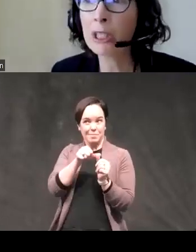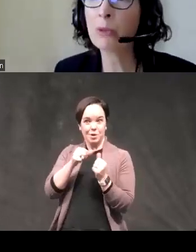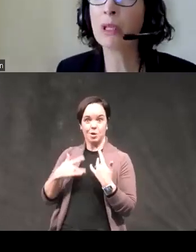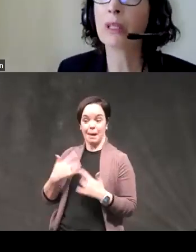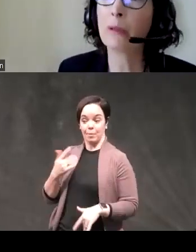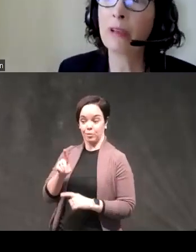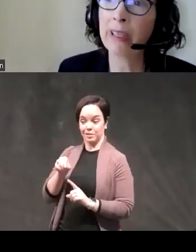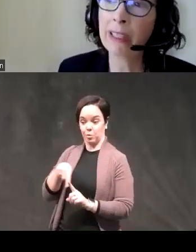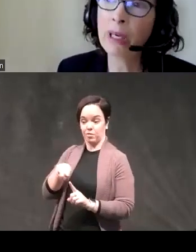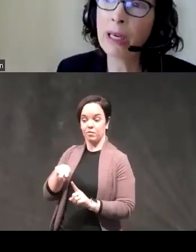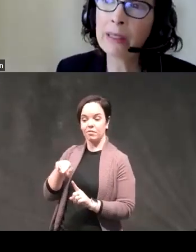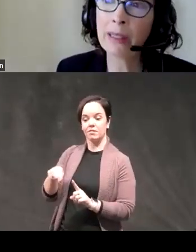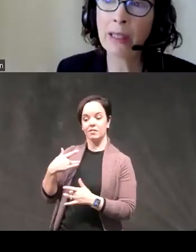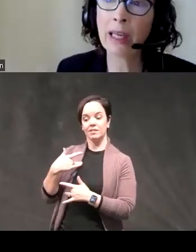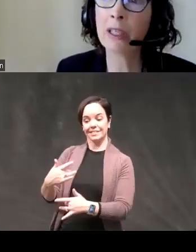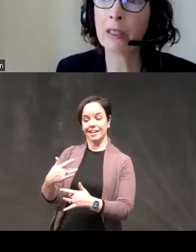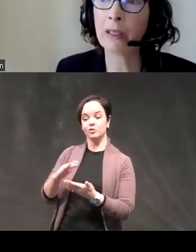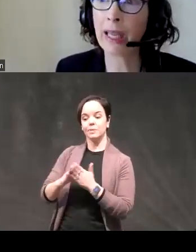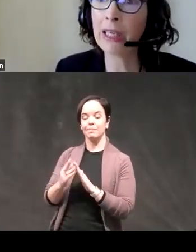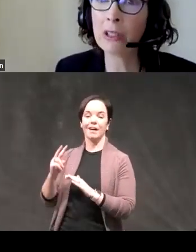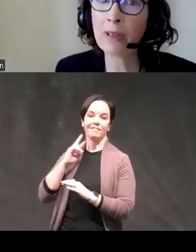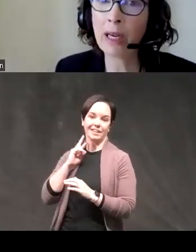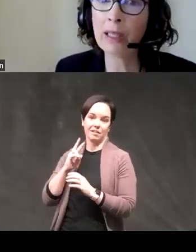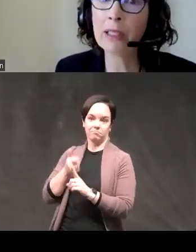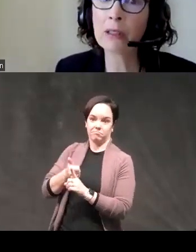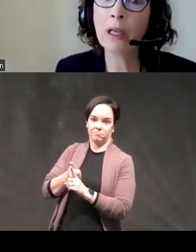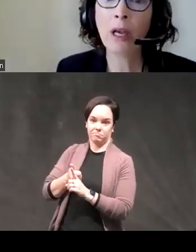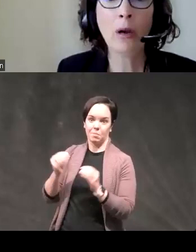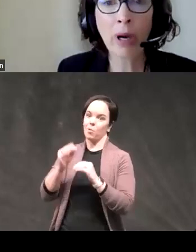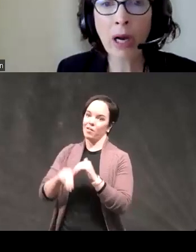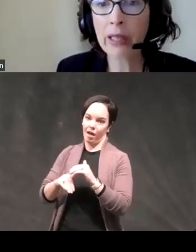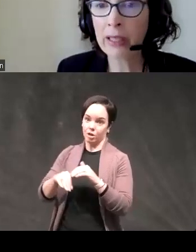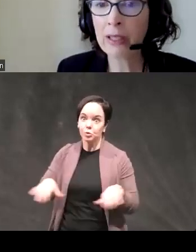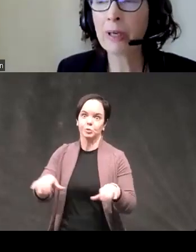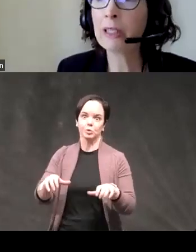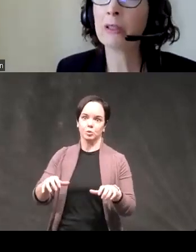much more likely to be victimized than they are to engage in violence but these rates are